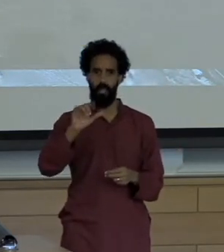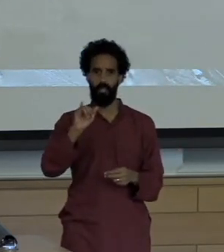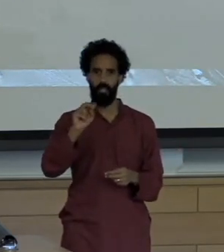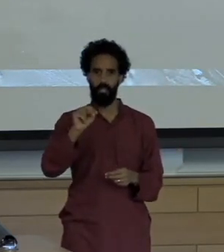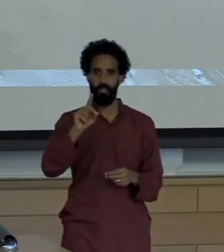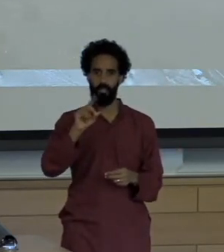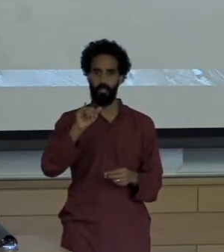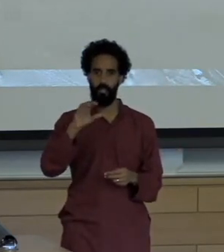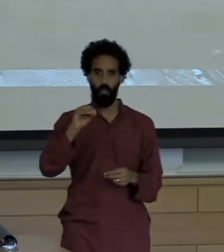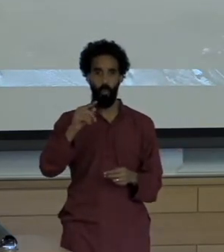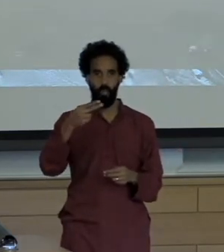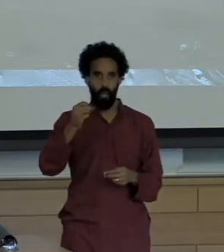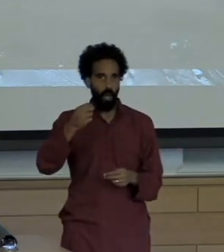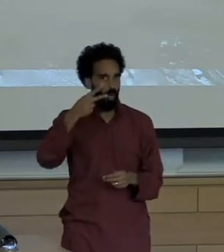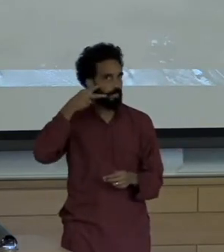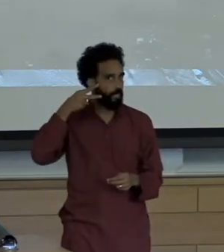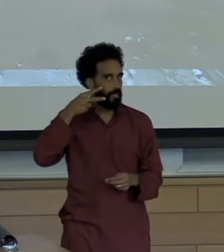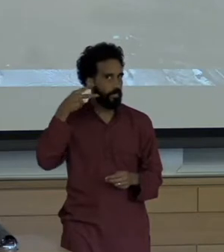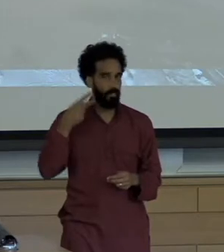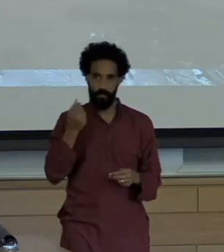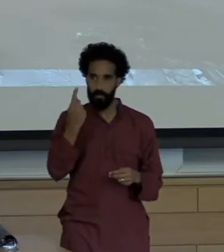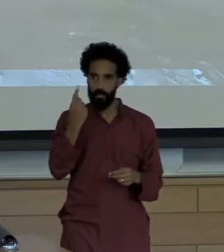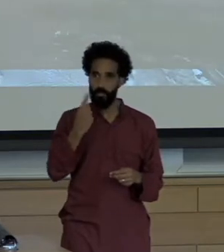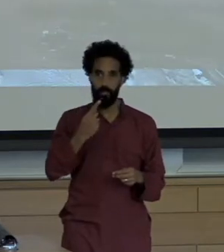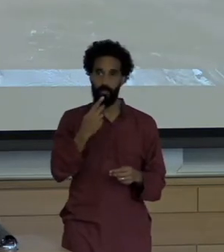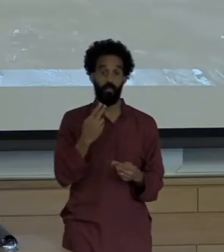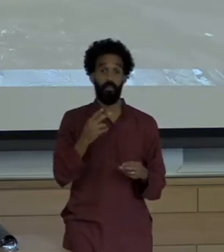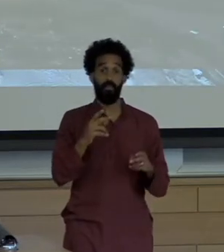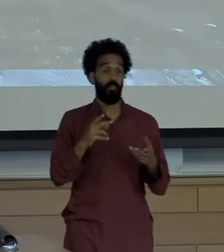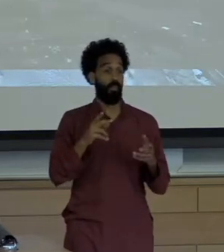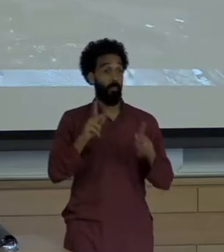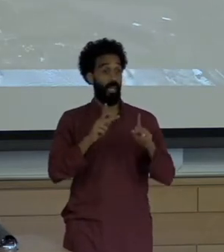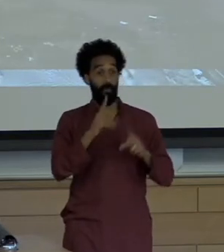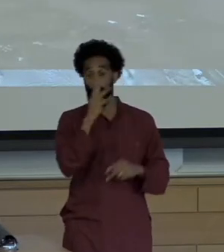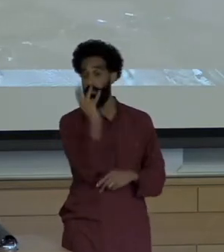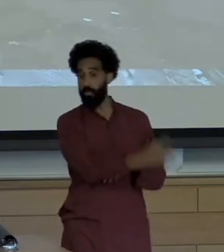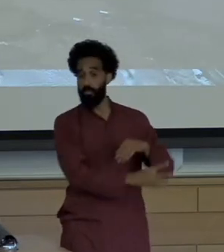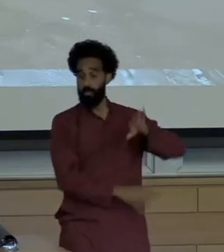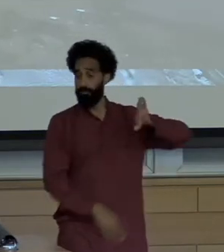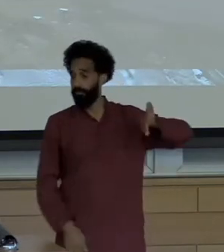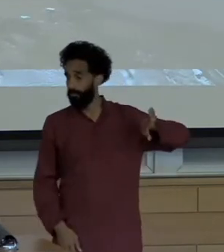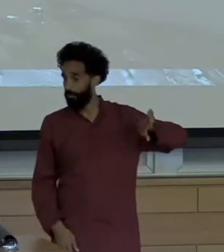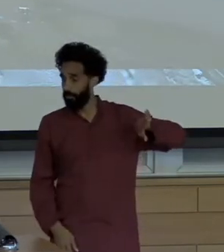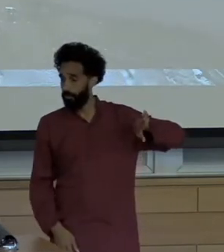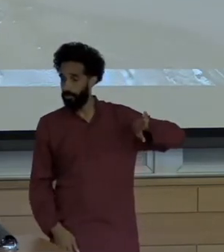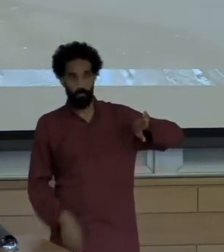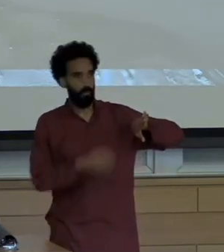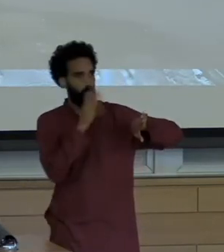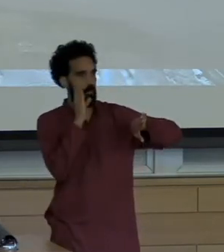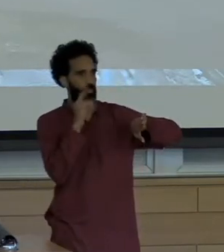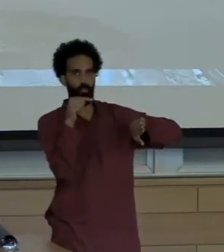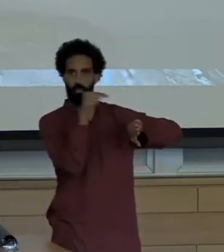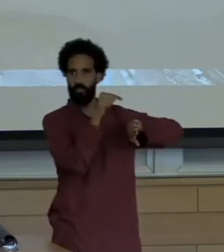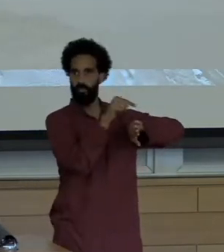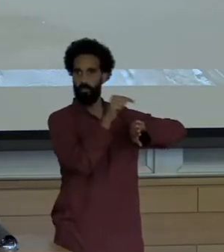Indian was out of sight and out of mind in this story a A Chilean reporter I interviewed